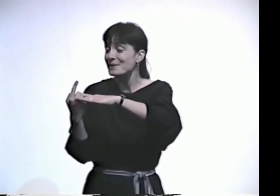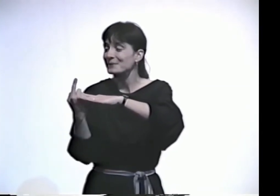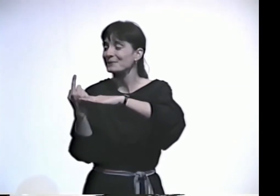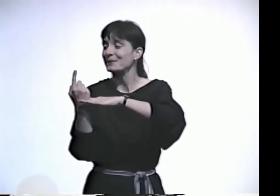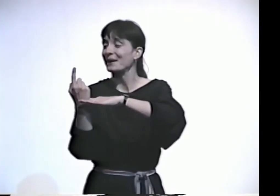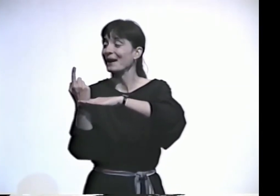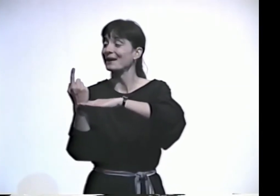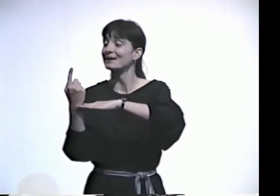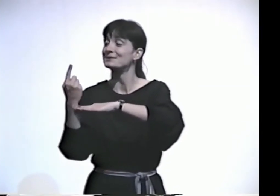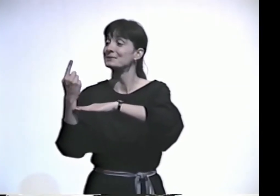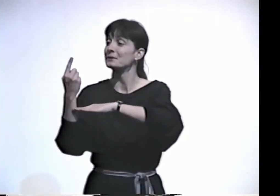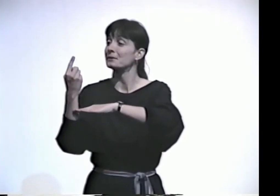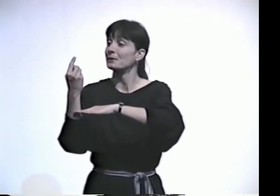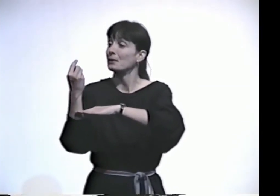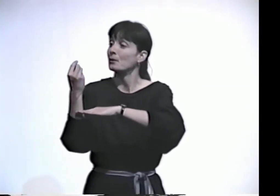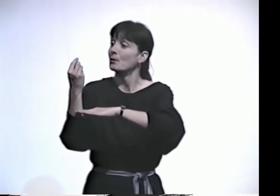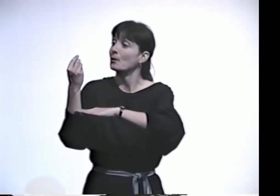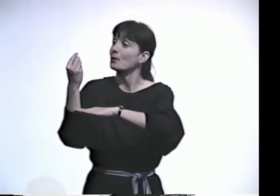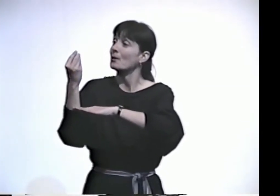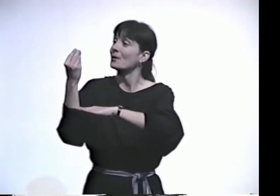BUDDING FROM THE EARTH...